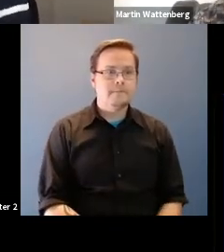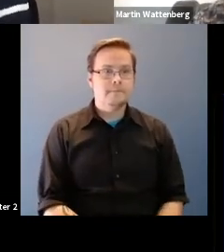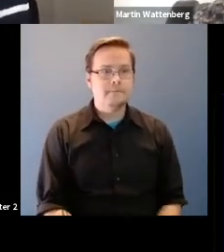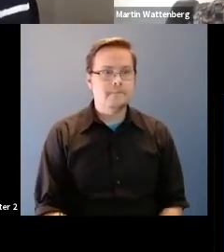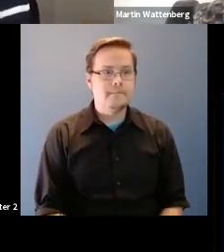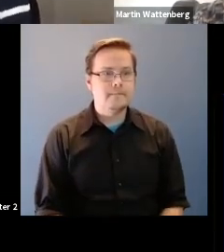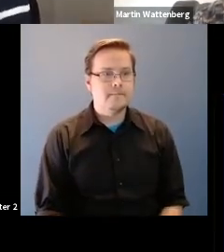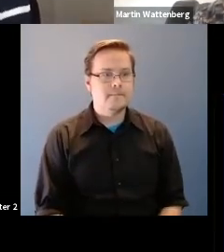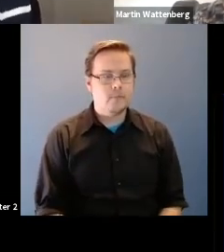Martin Wattenberg: So your meeting.